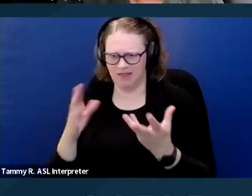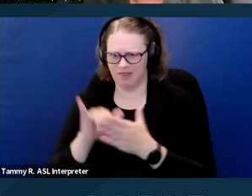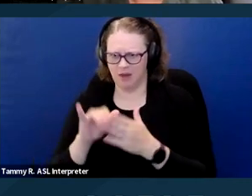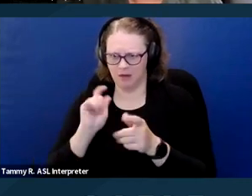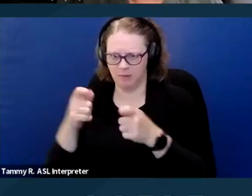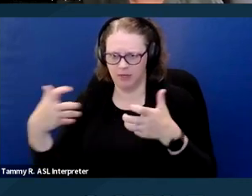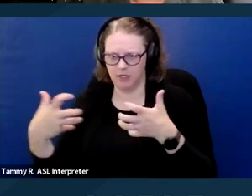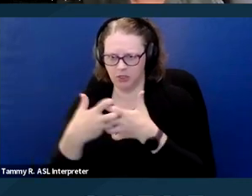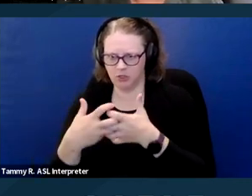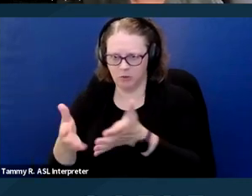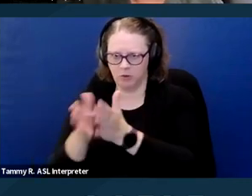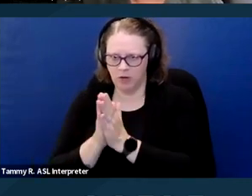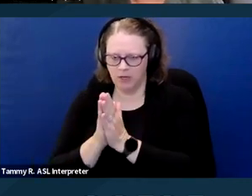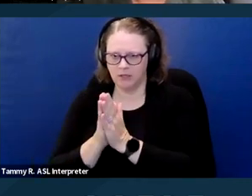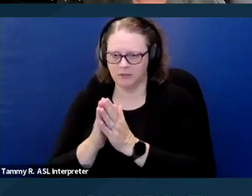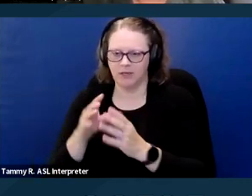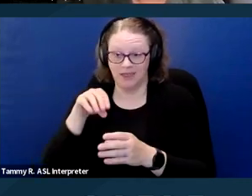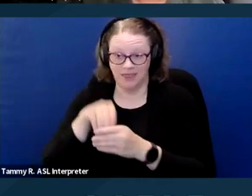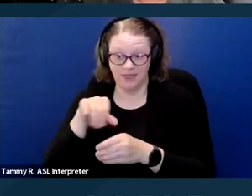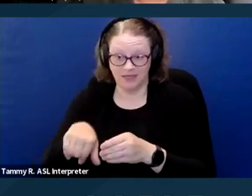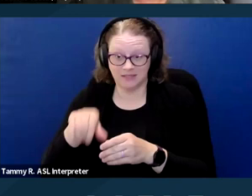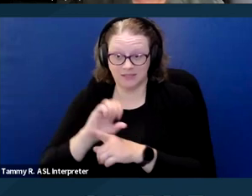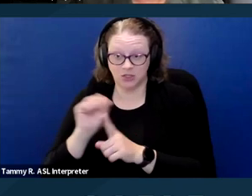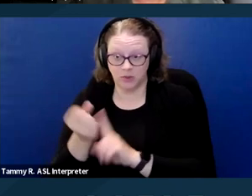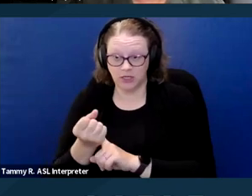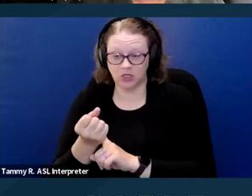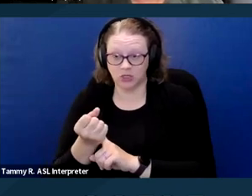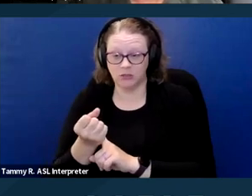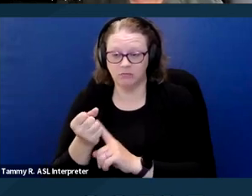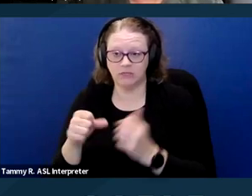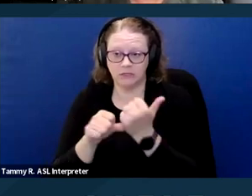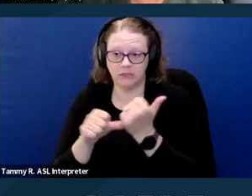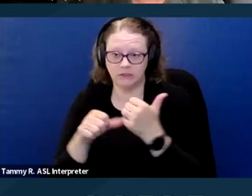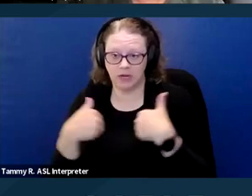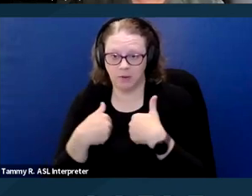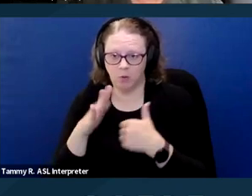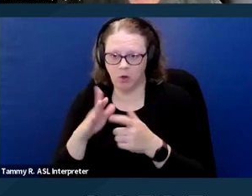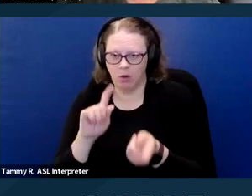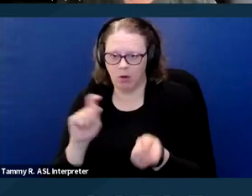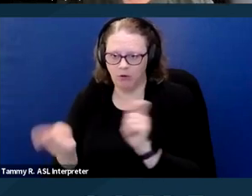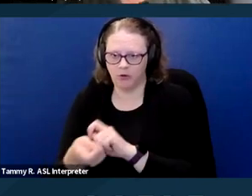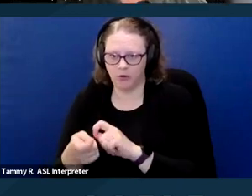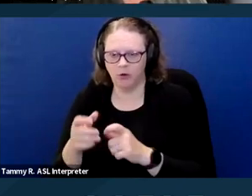in this, case assistance animal, would alter the essential nature of the housing providers operations.